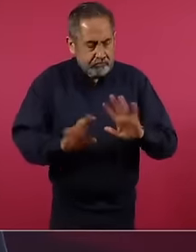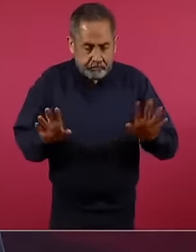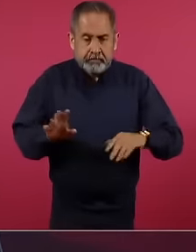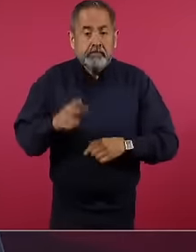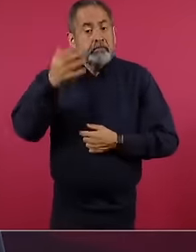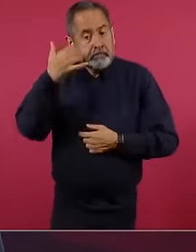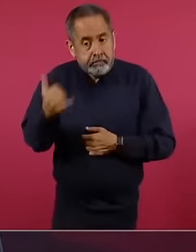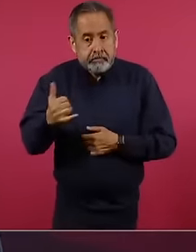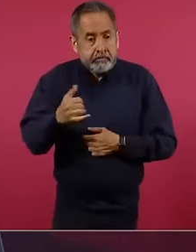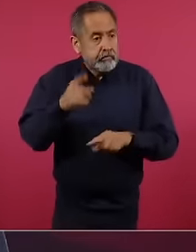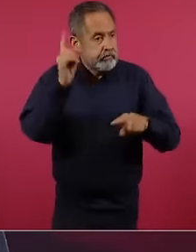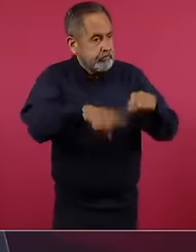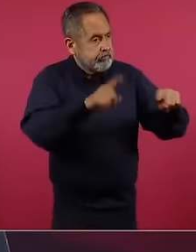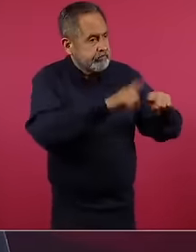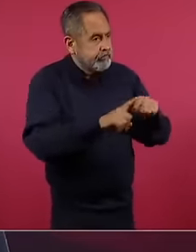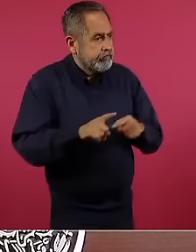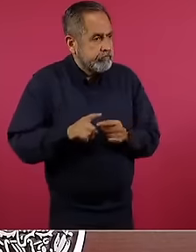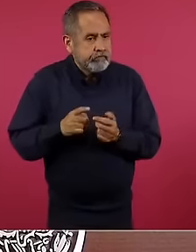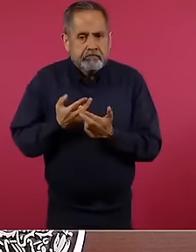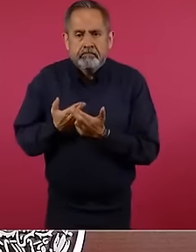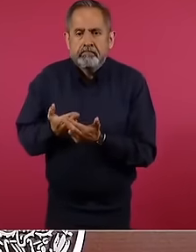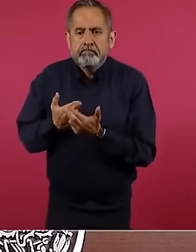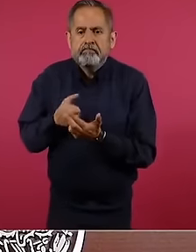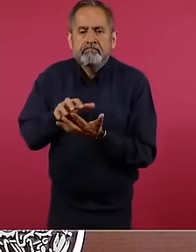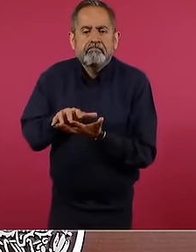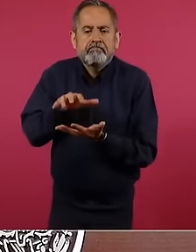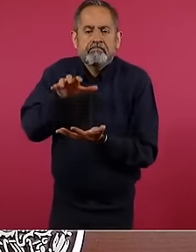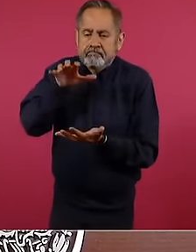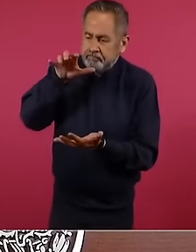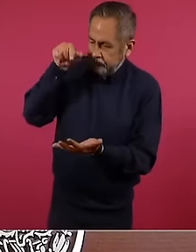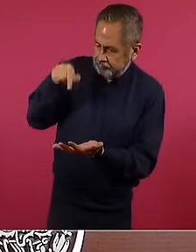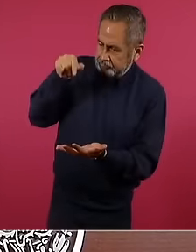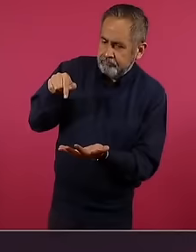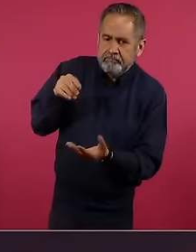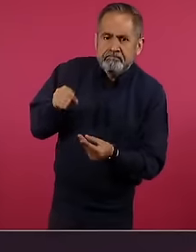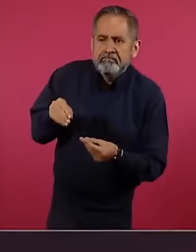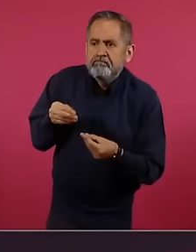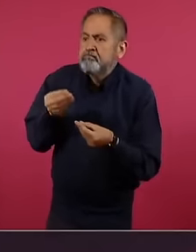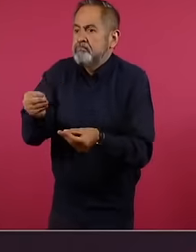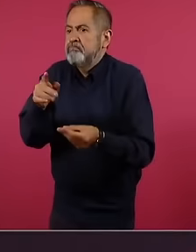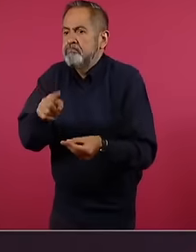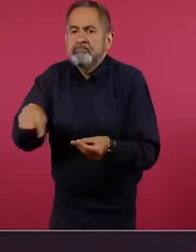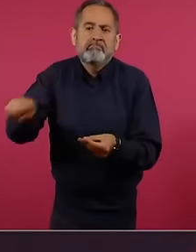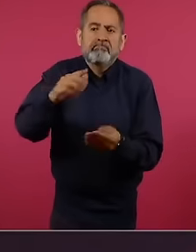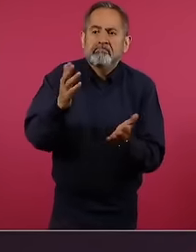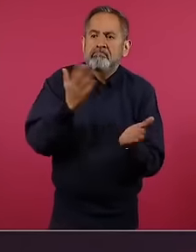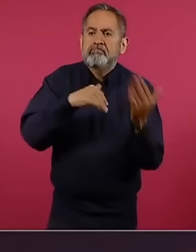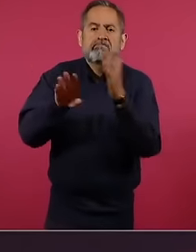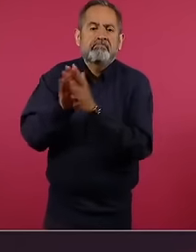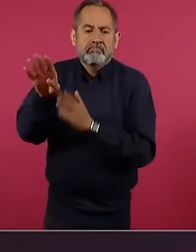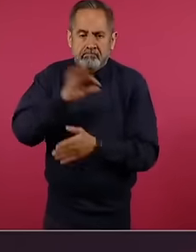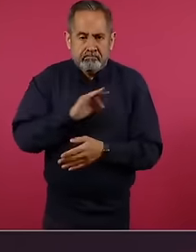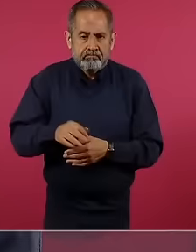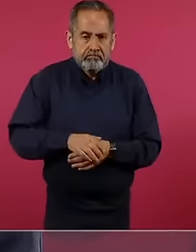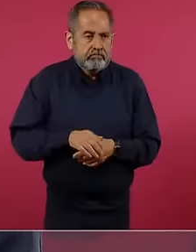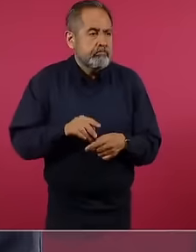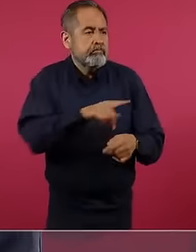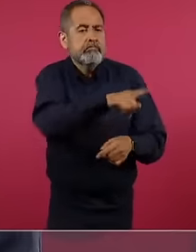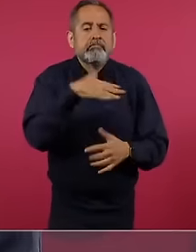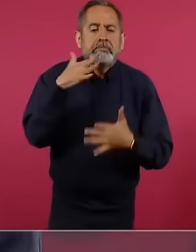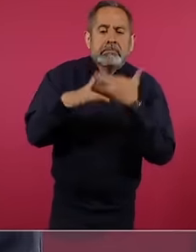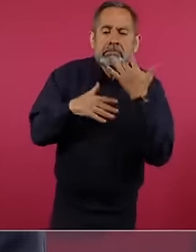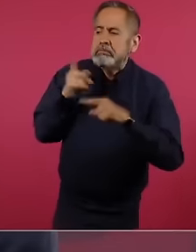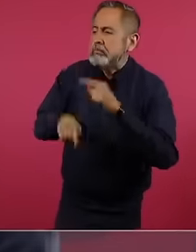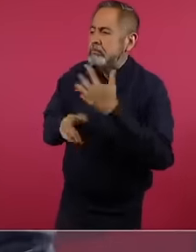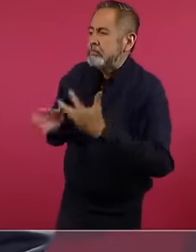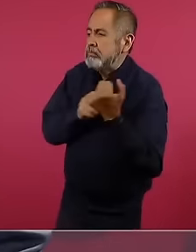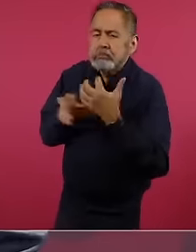to save and free up many funds for development, many funds. But that is enough for the